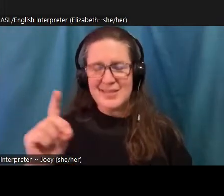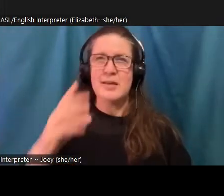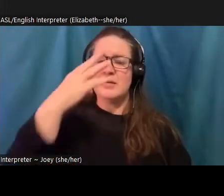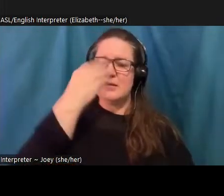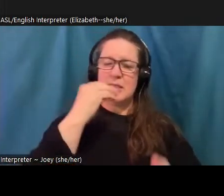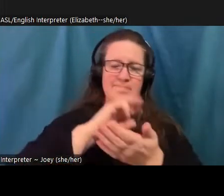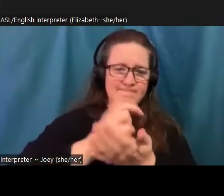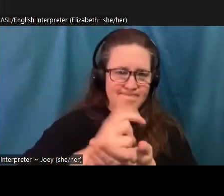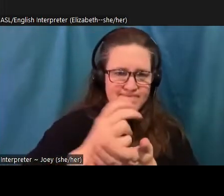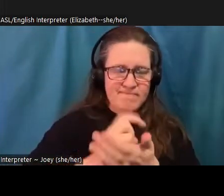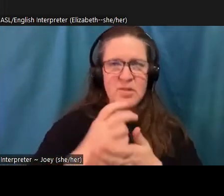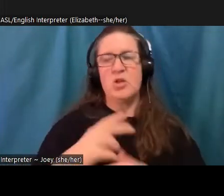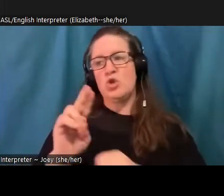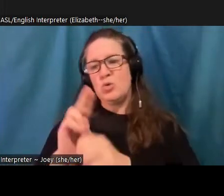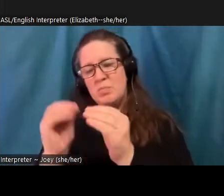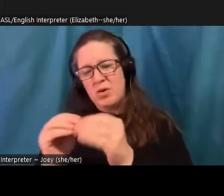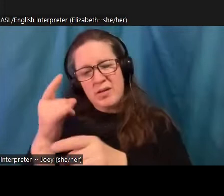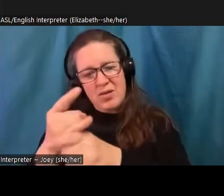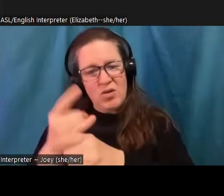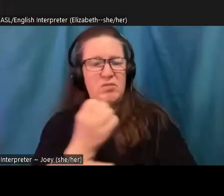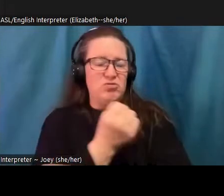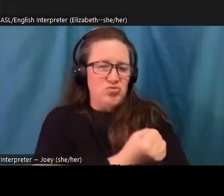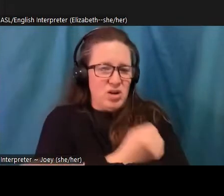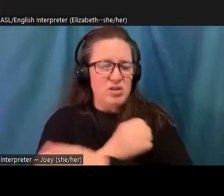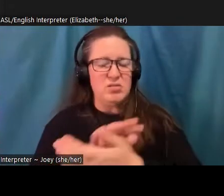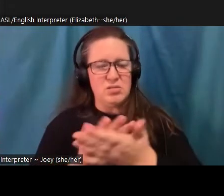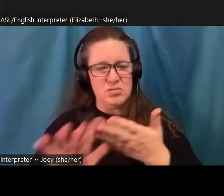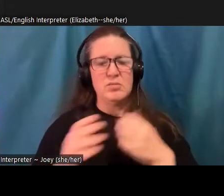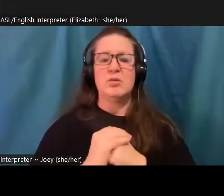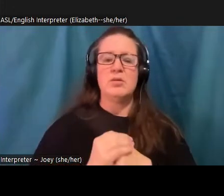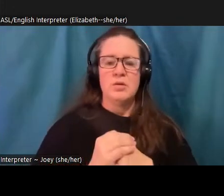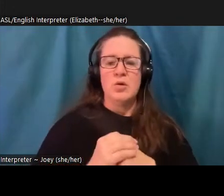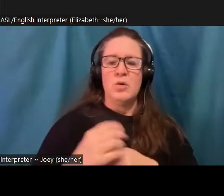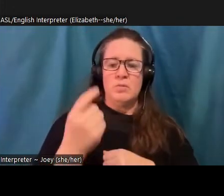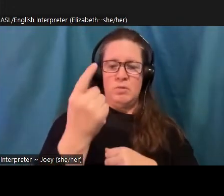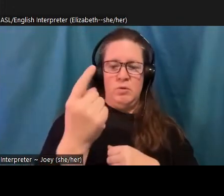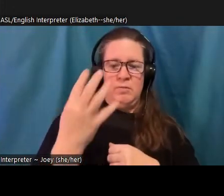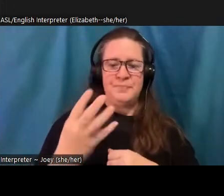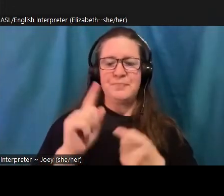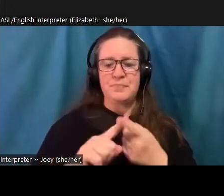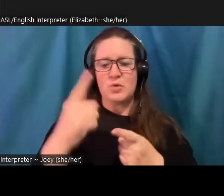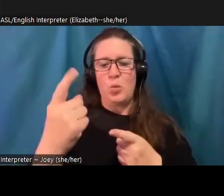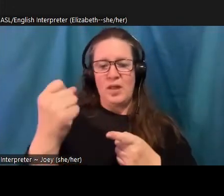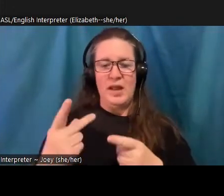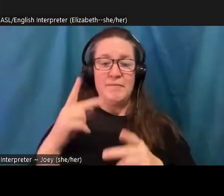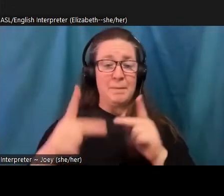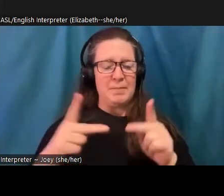between a quarter and a half of people impacted. And once again, well this can affect anyone and more and more people across the